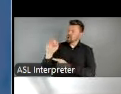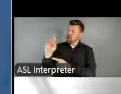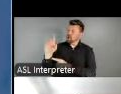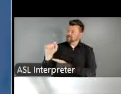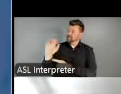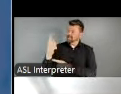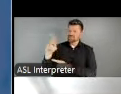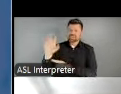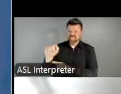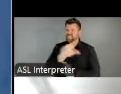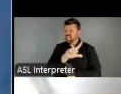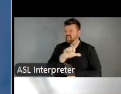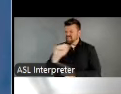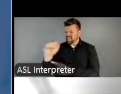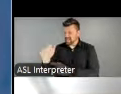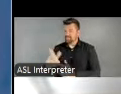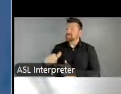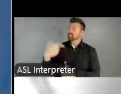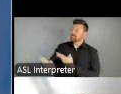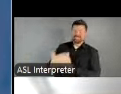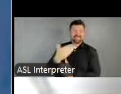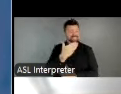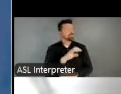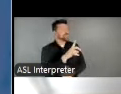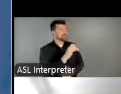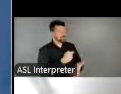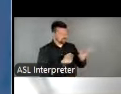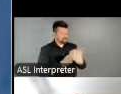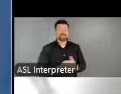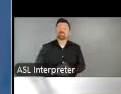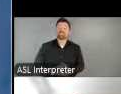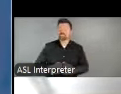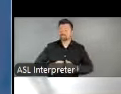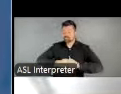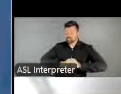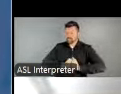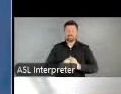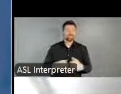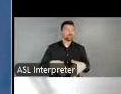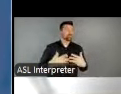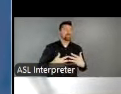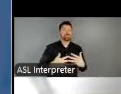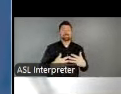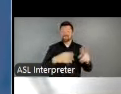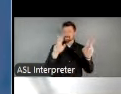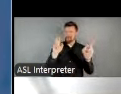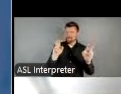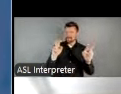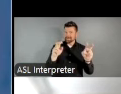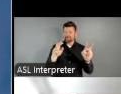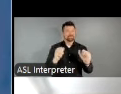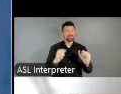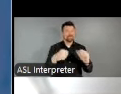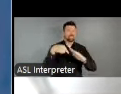back to you. - Thanks, Eleanor. There's so much more to say here as local arts agencies. LAAs